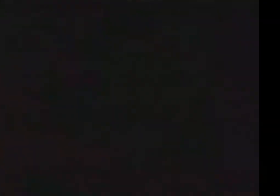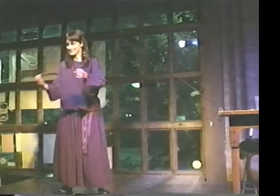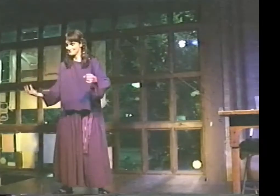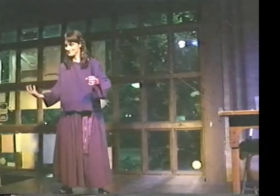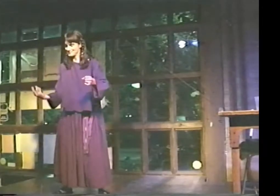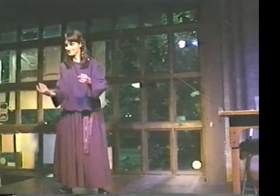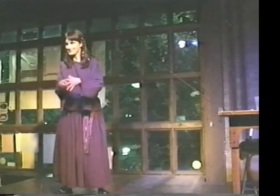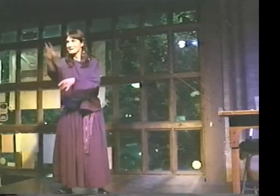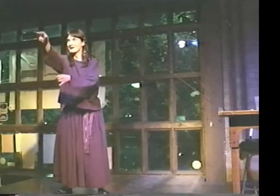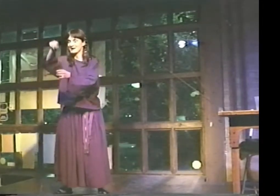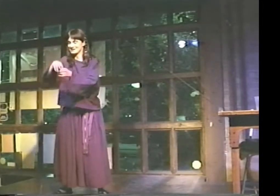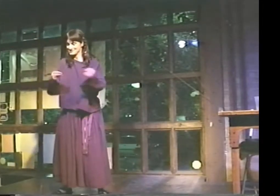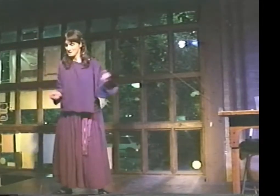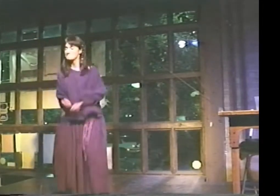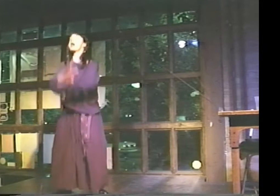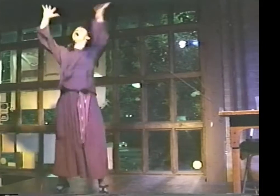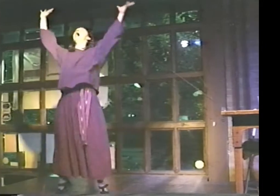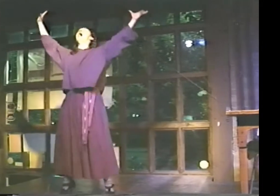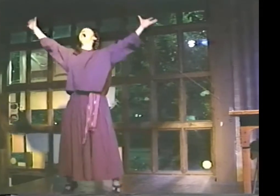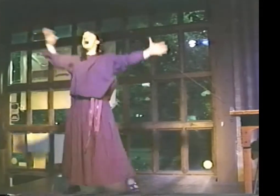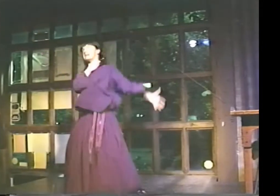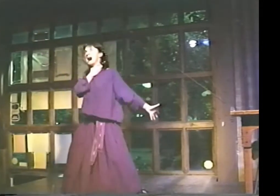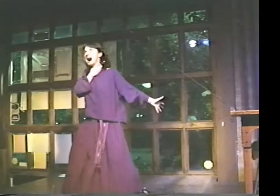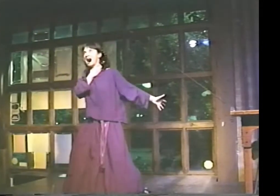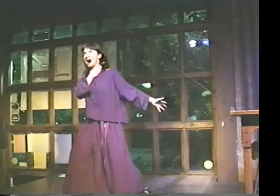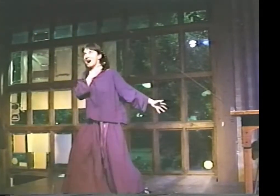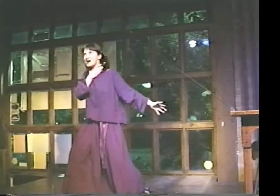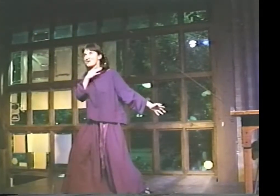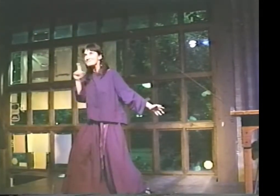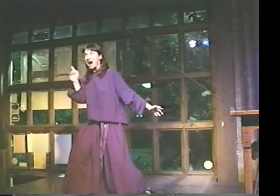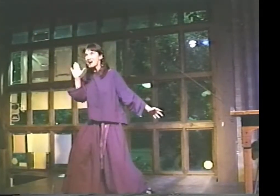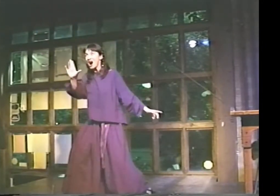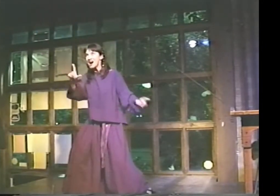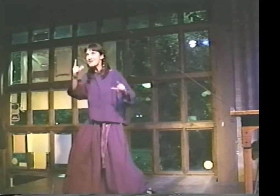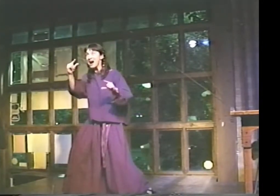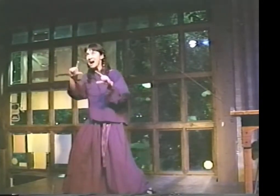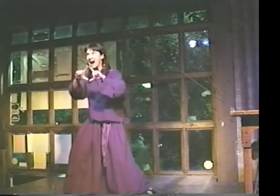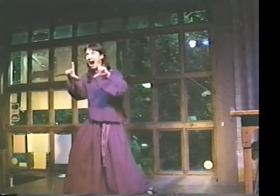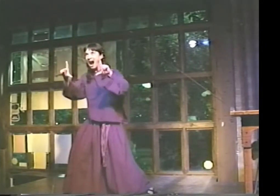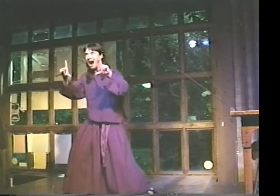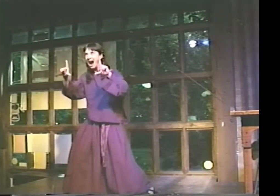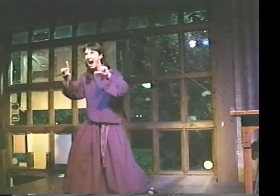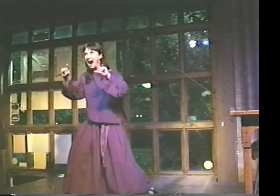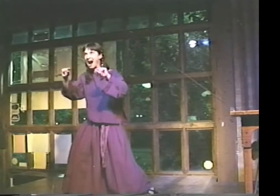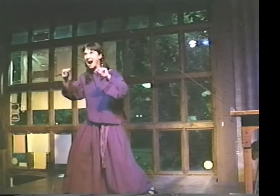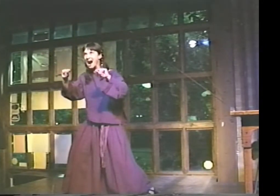BA-BA-PUM, BA-BA-PUM. "ARGH. WHERE'S YOUR GREEN CARD?"